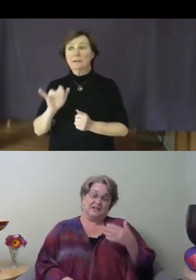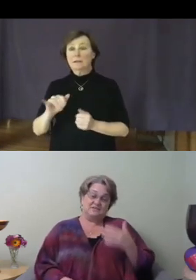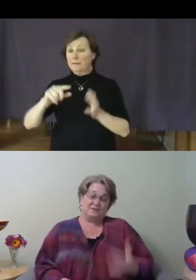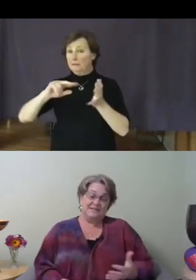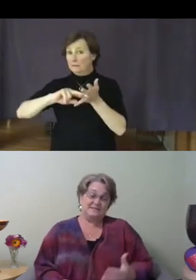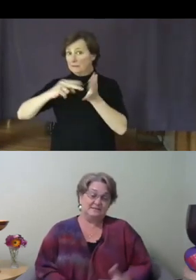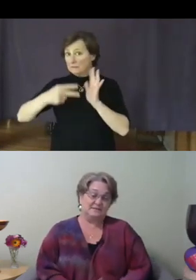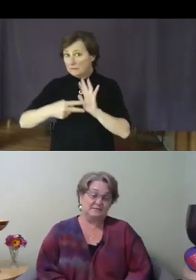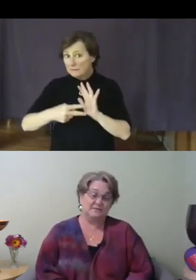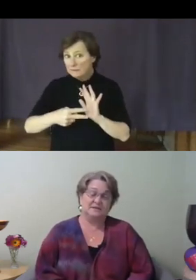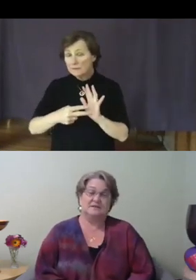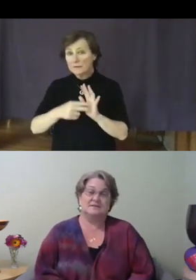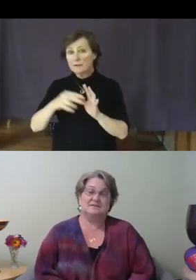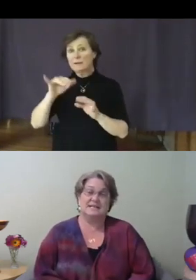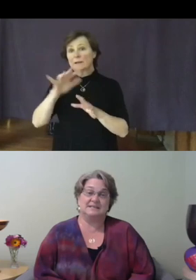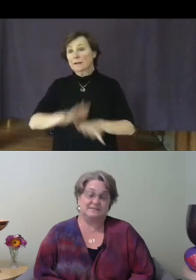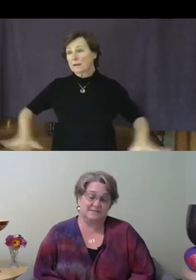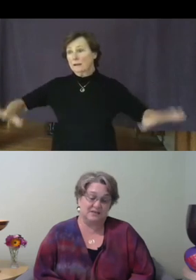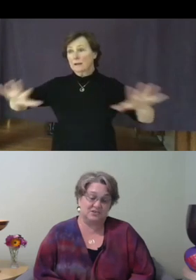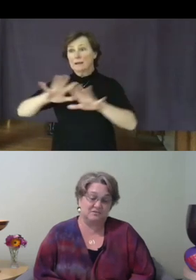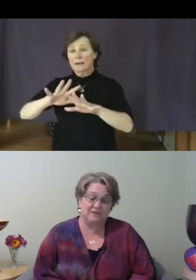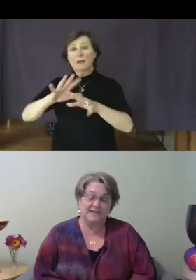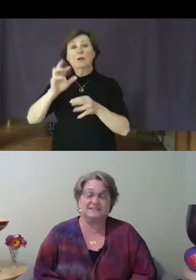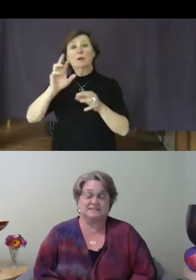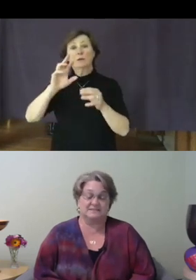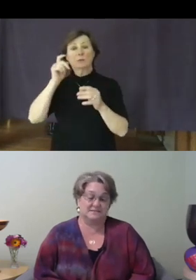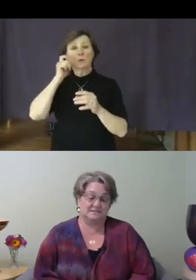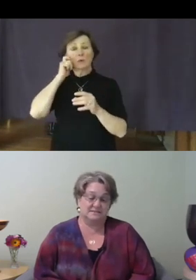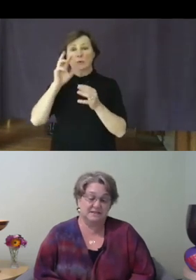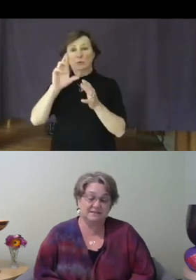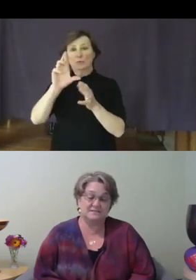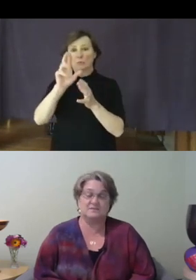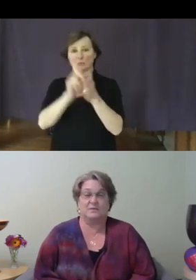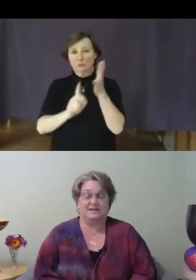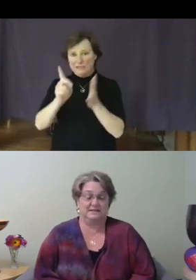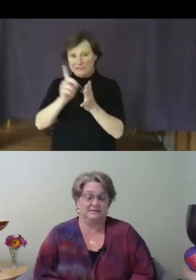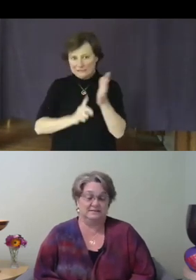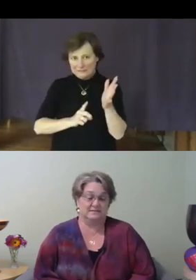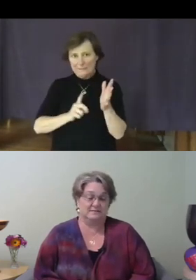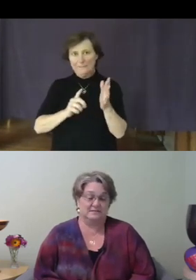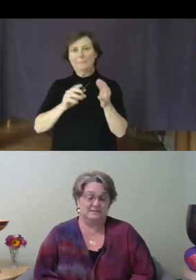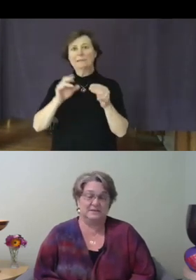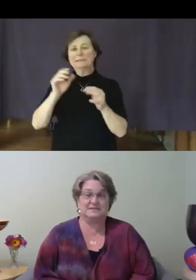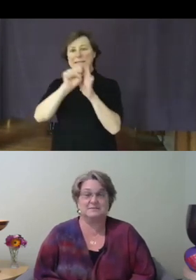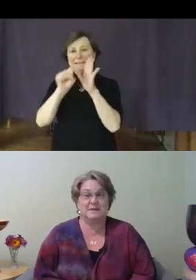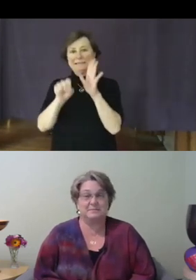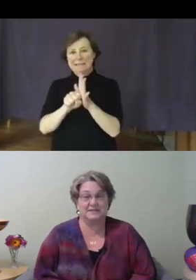racism, state sanctioned violence, is the way it is because the people in that